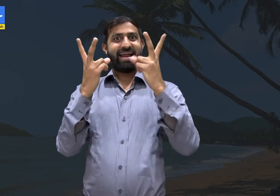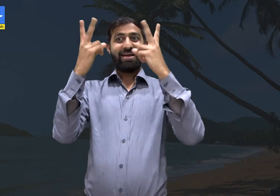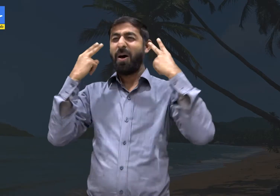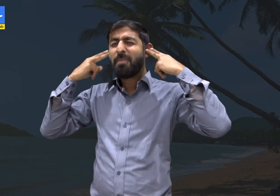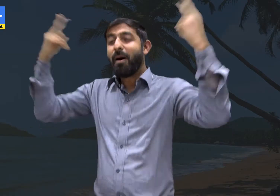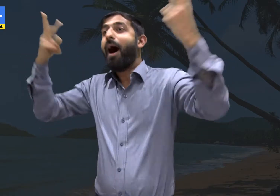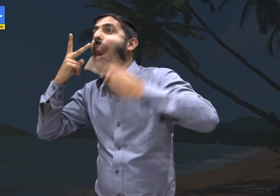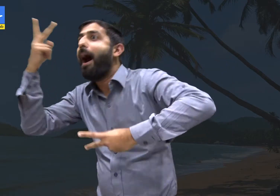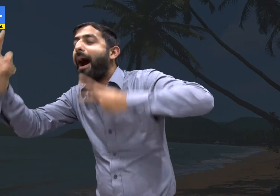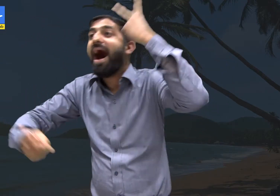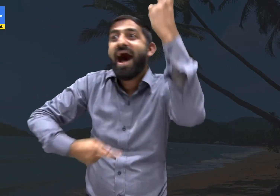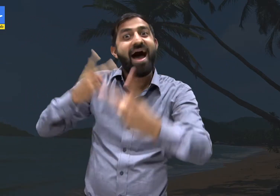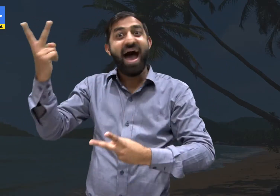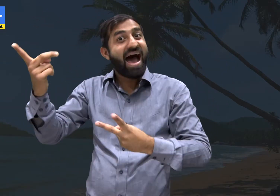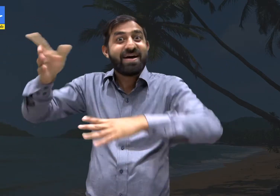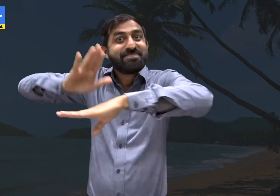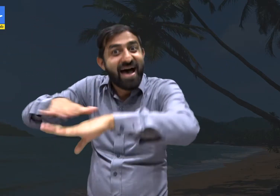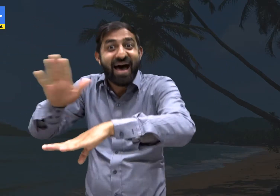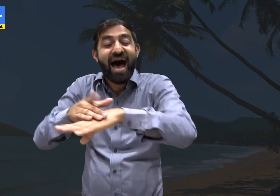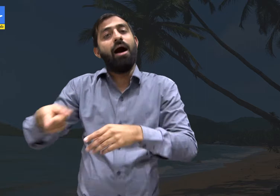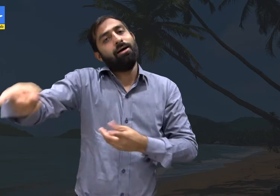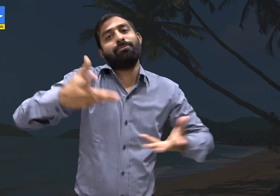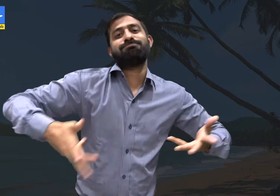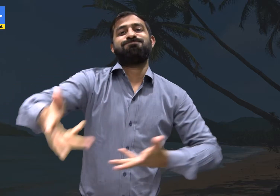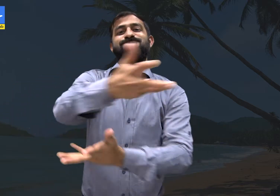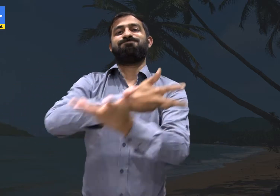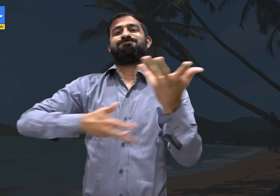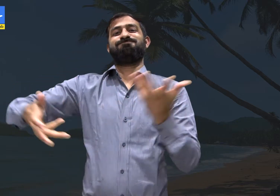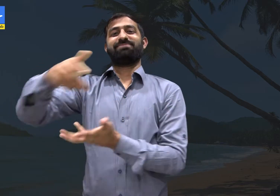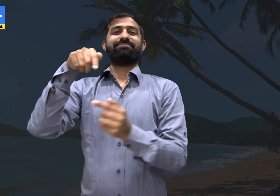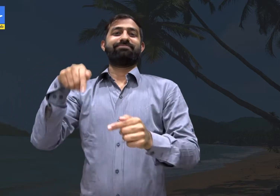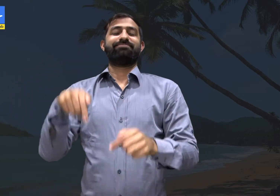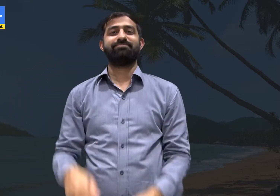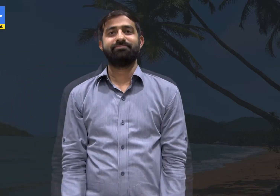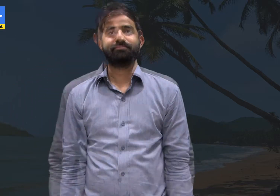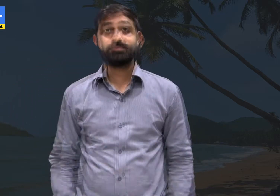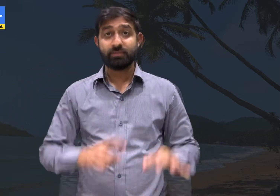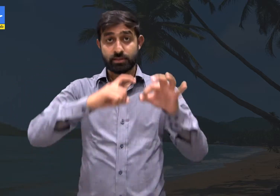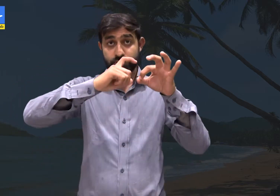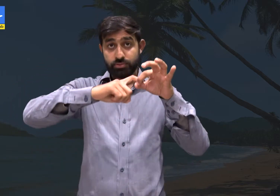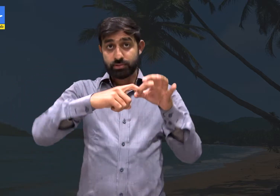and other tourist destinations. Name them and discuss.